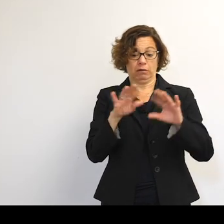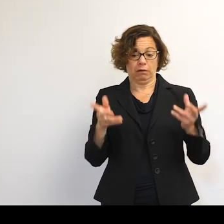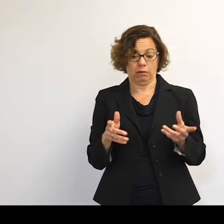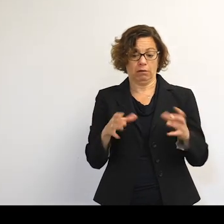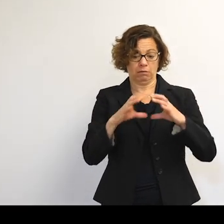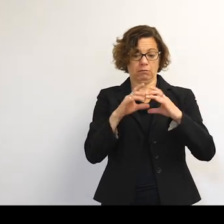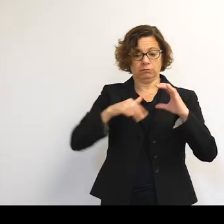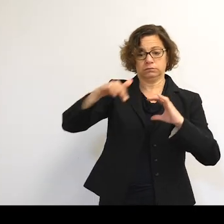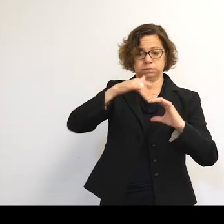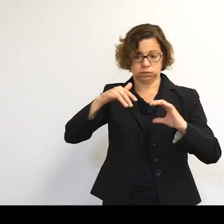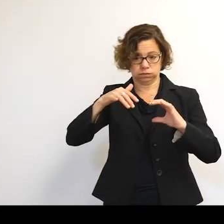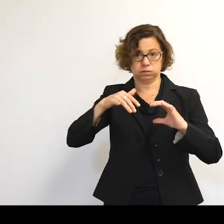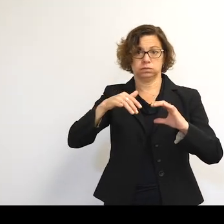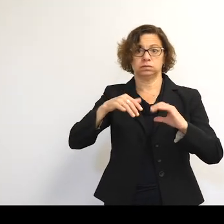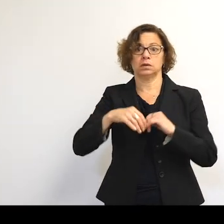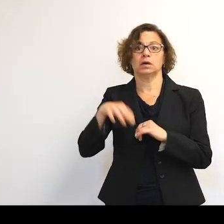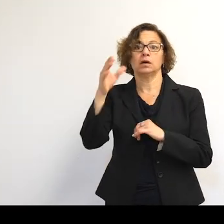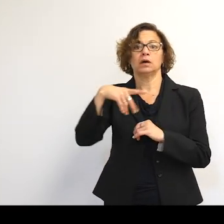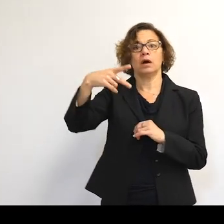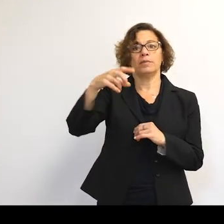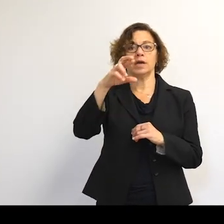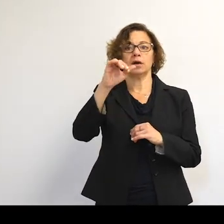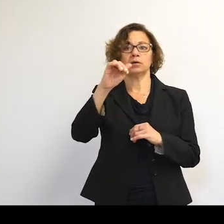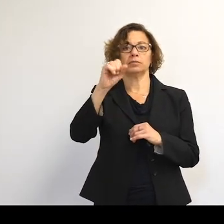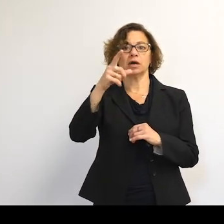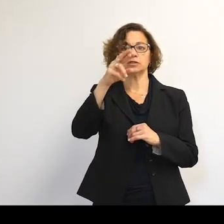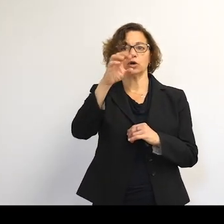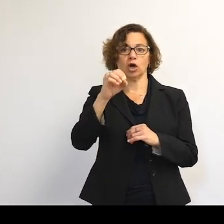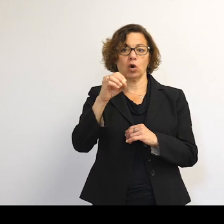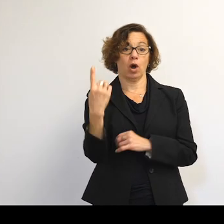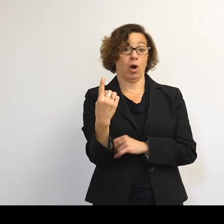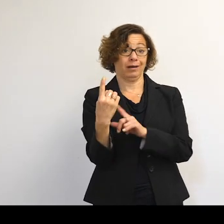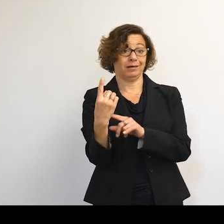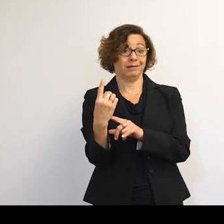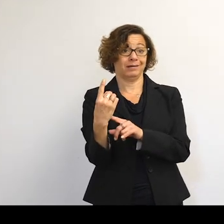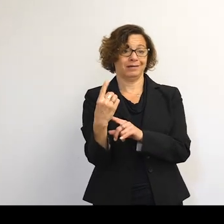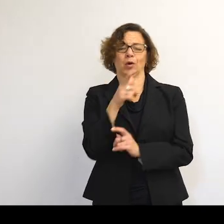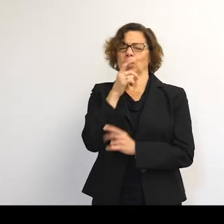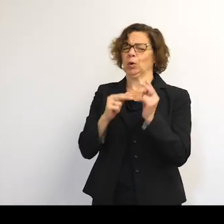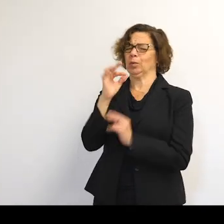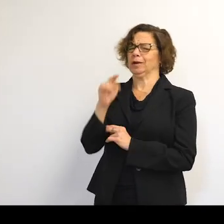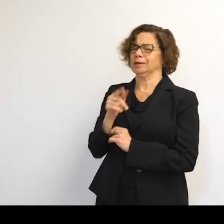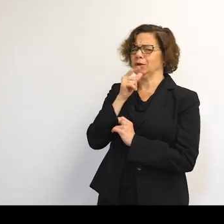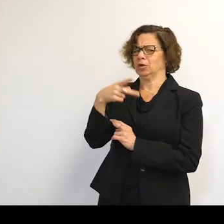And Prospero 1-- anyone guess which country might have-- we're still out there. We're still trying.